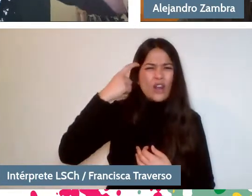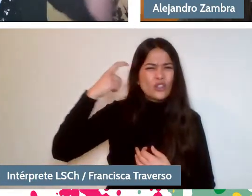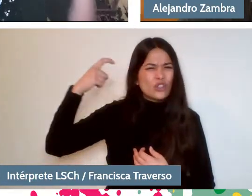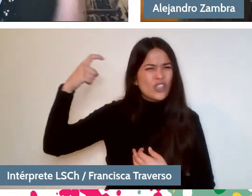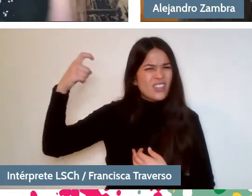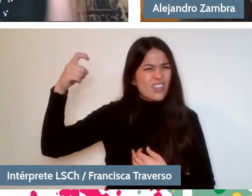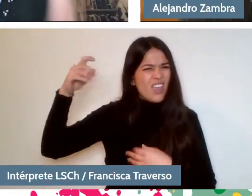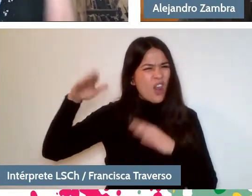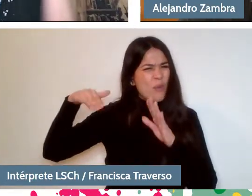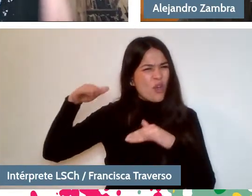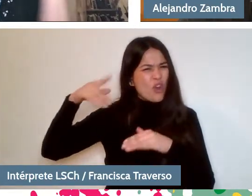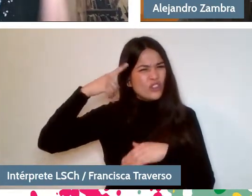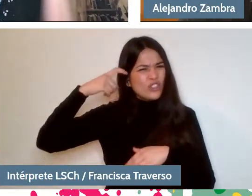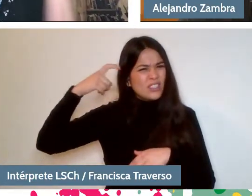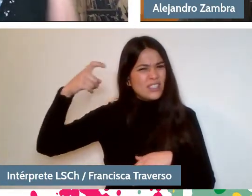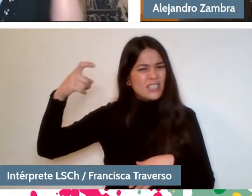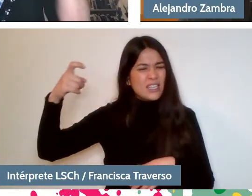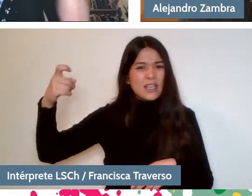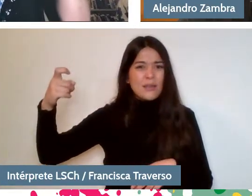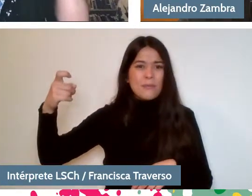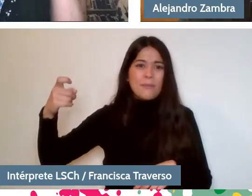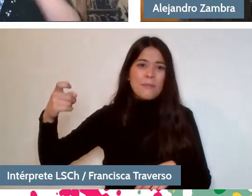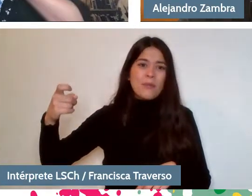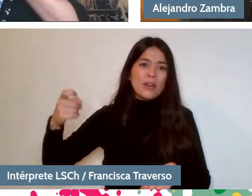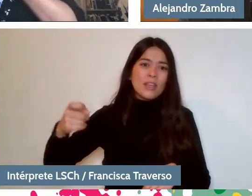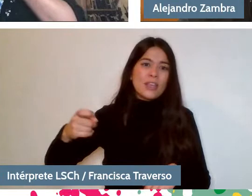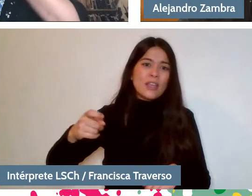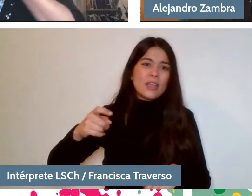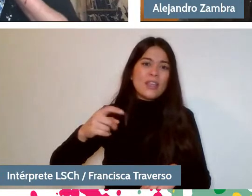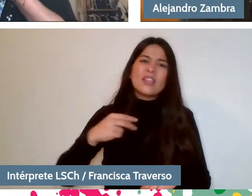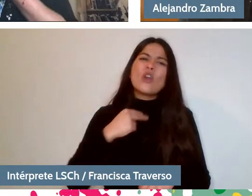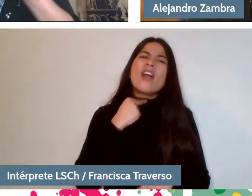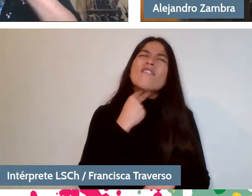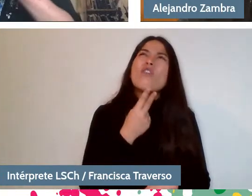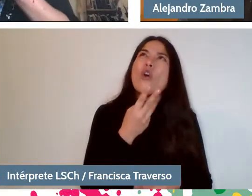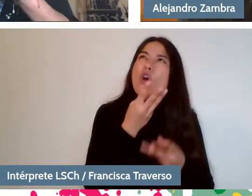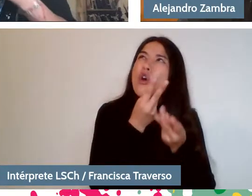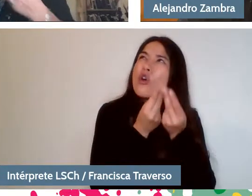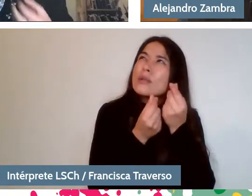because I don't even have the visual image but it is this voice, the touch of taking this